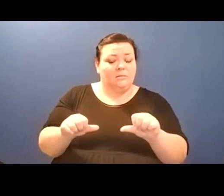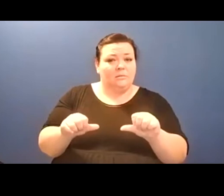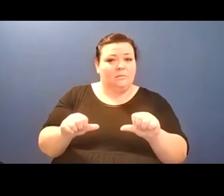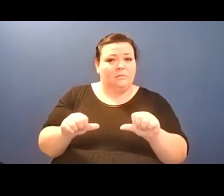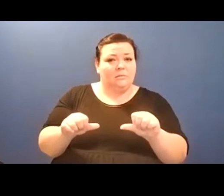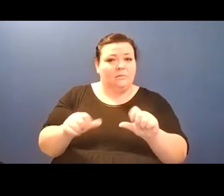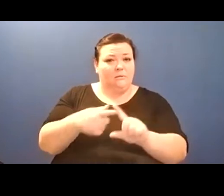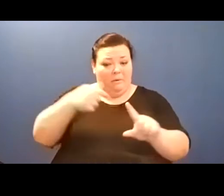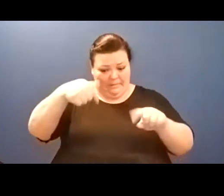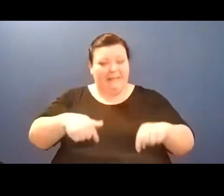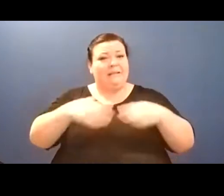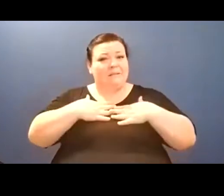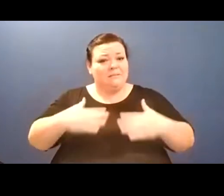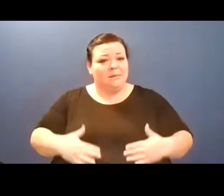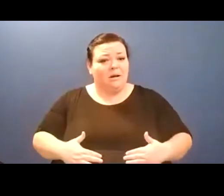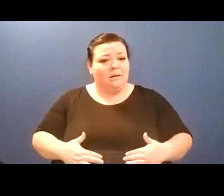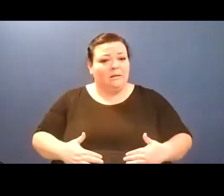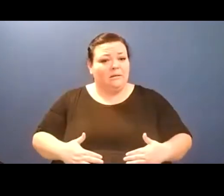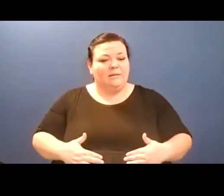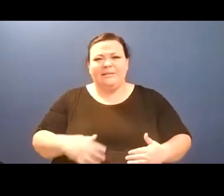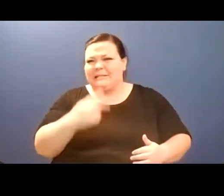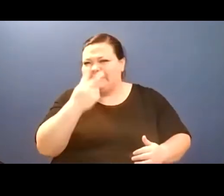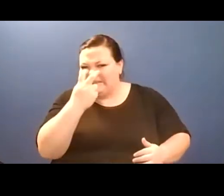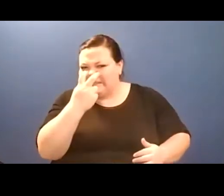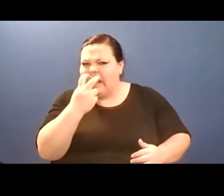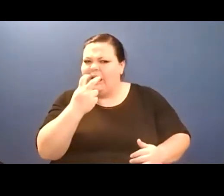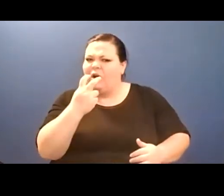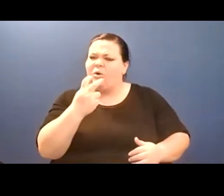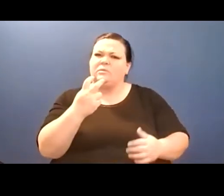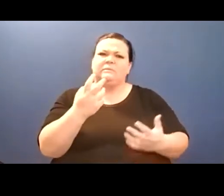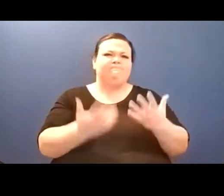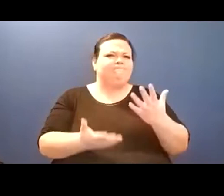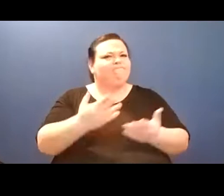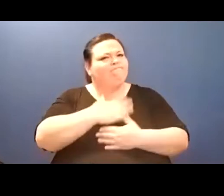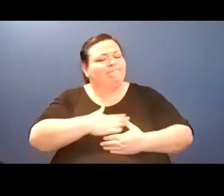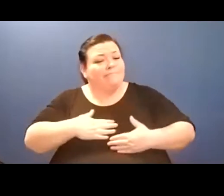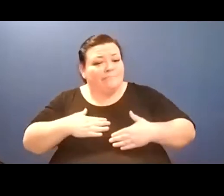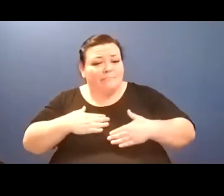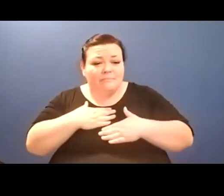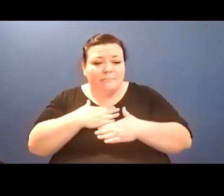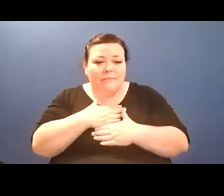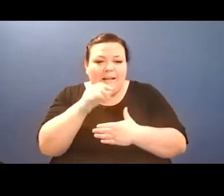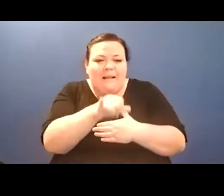Okay, some newish poems, by newish I mean I've been working on these